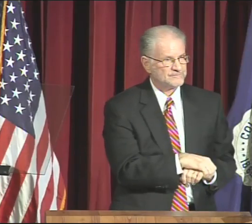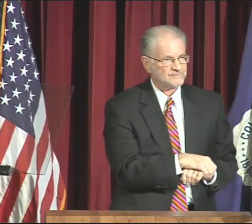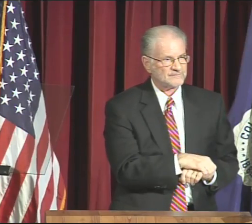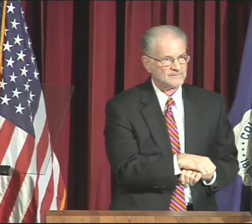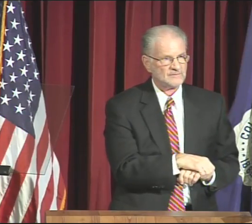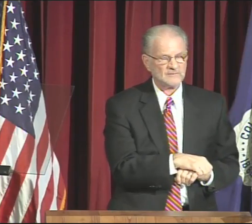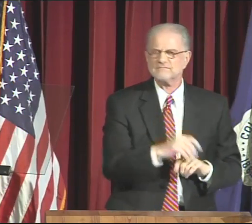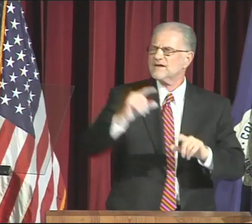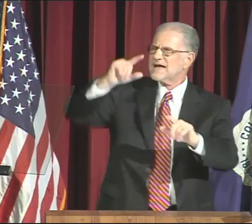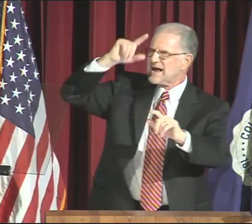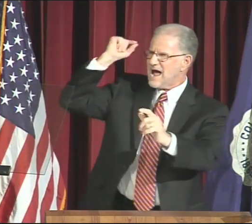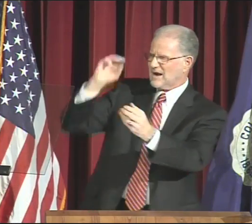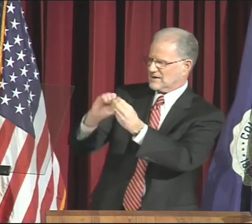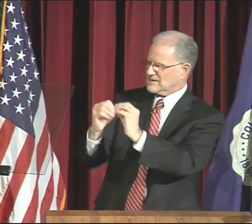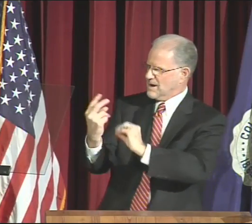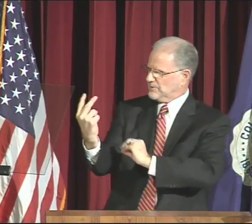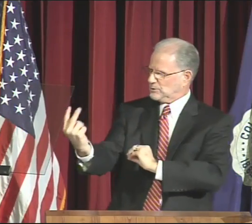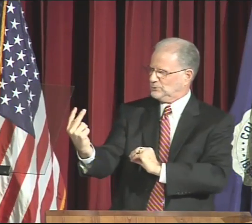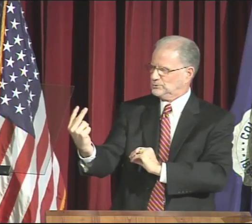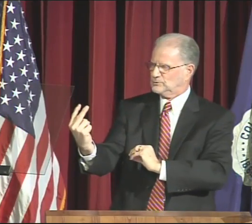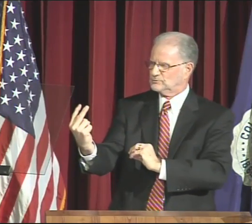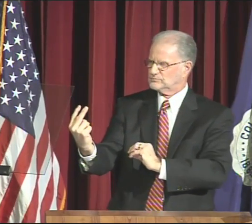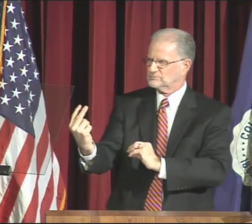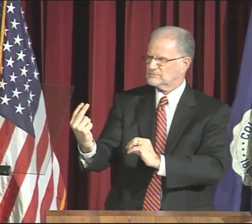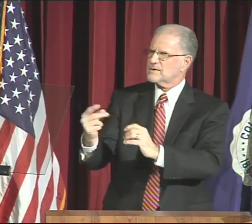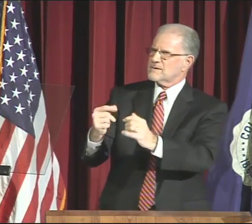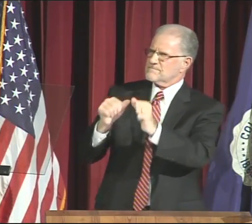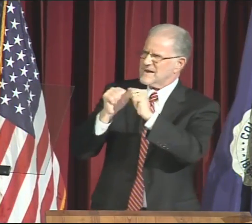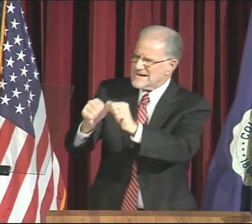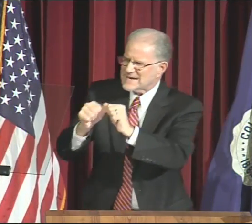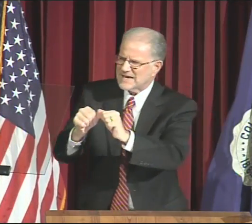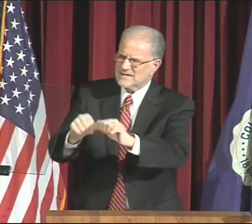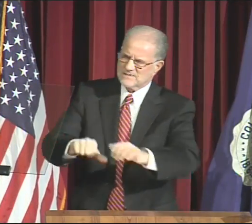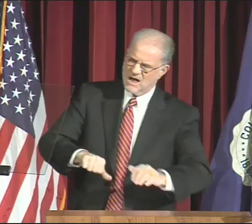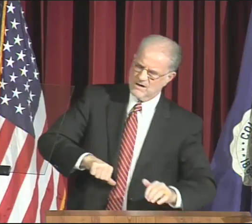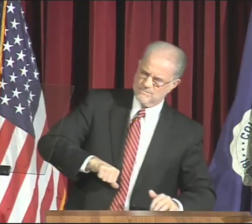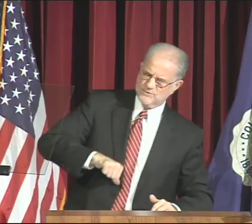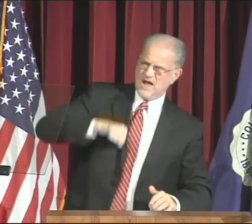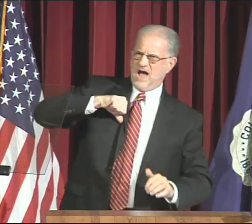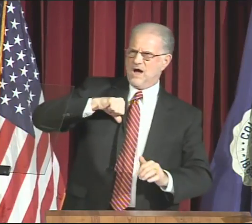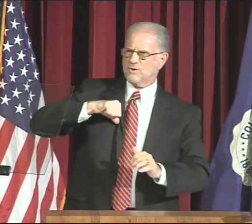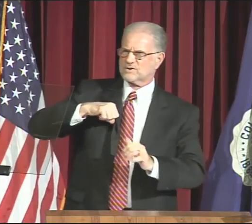through American Sign Language and English.